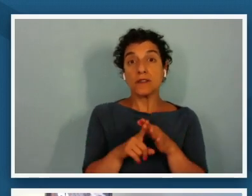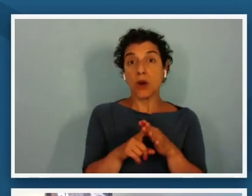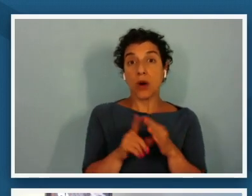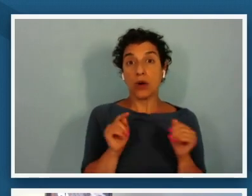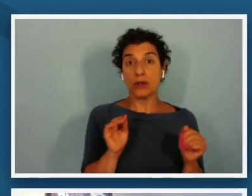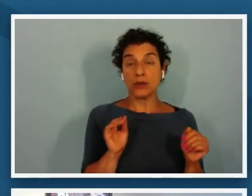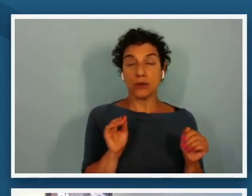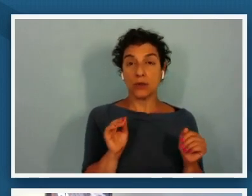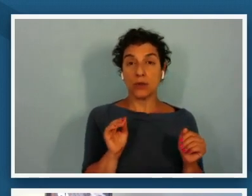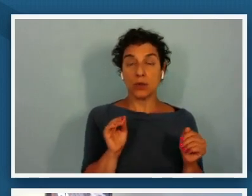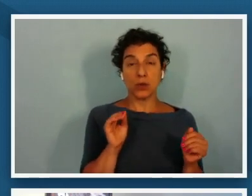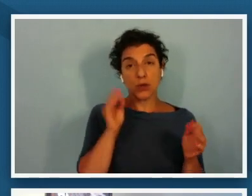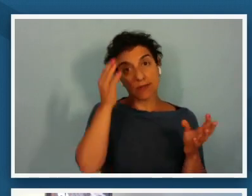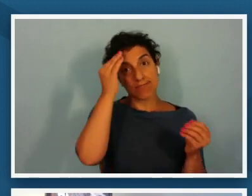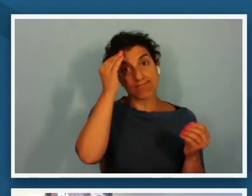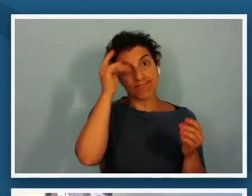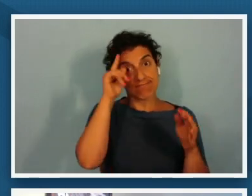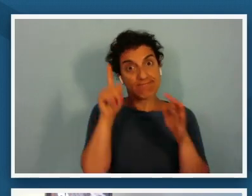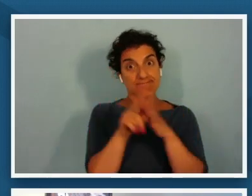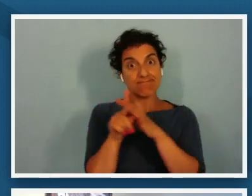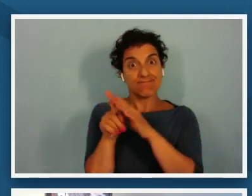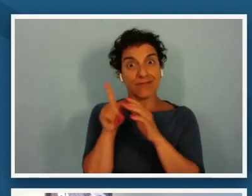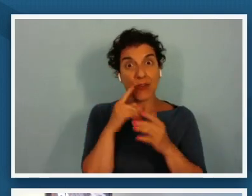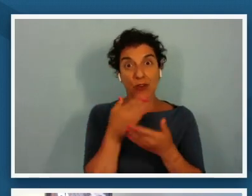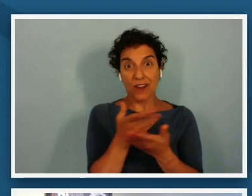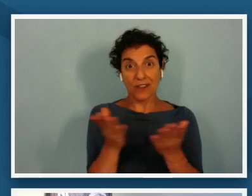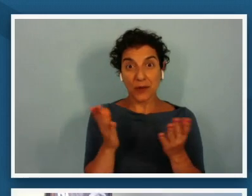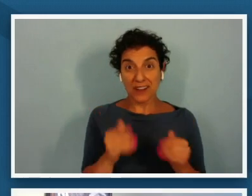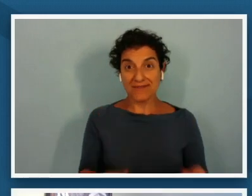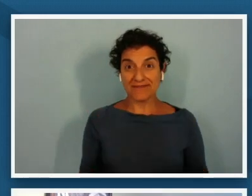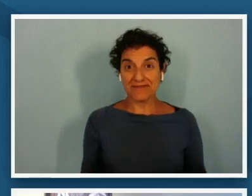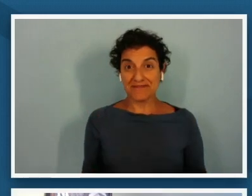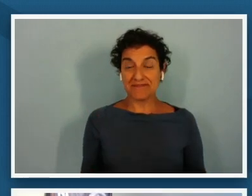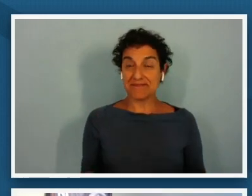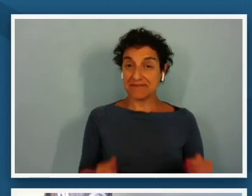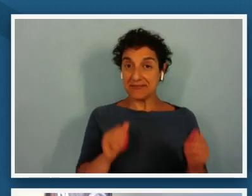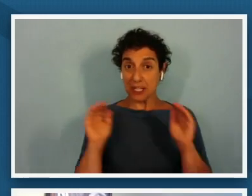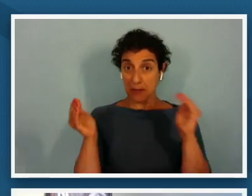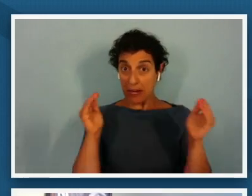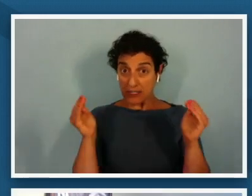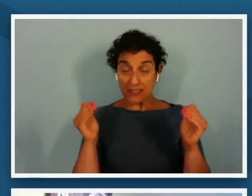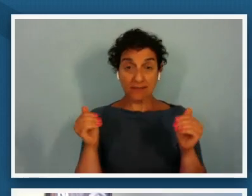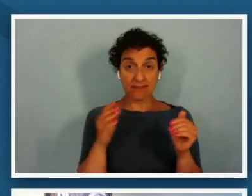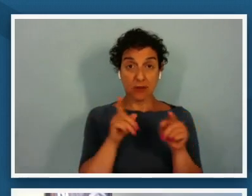bubble for everyone comparisons and connections